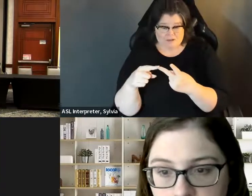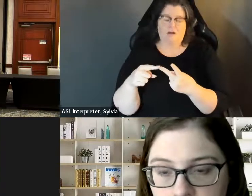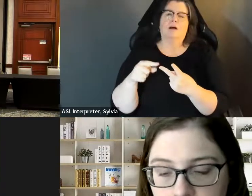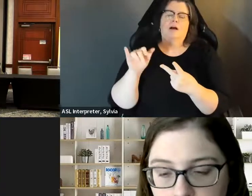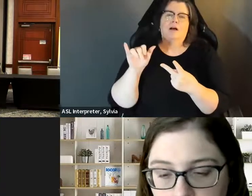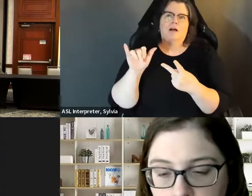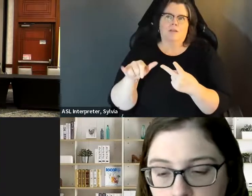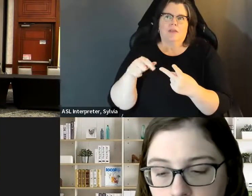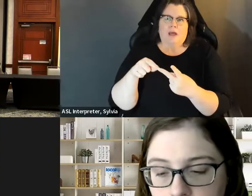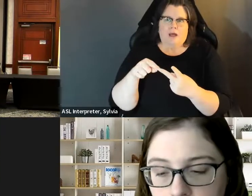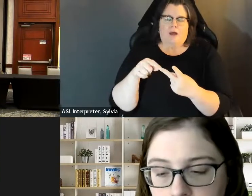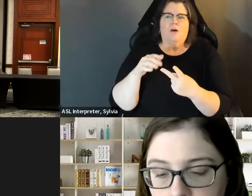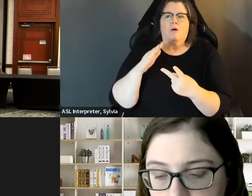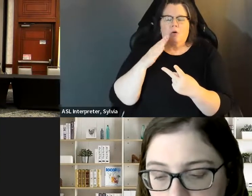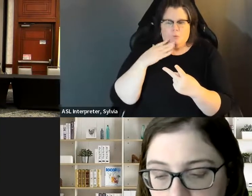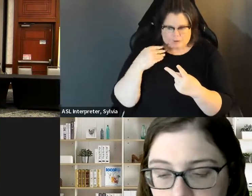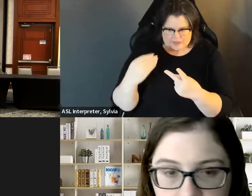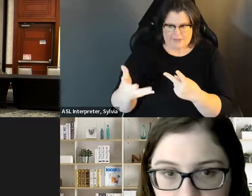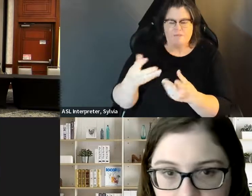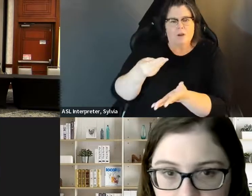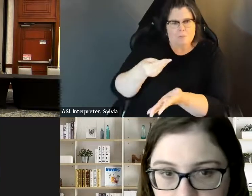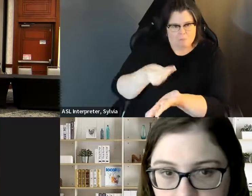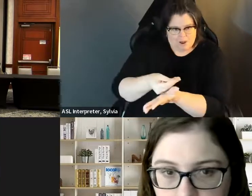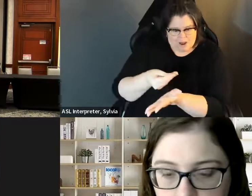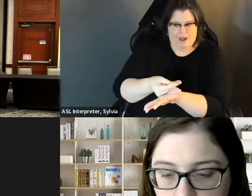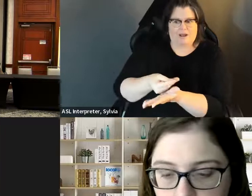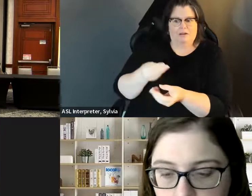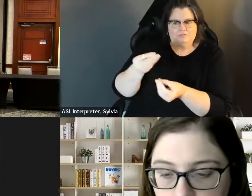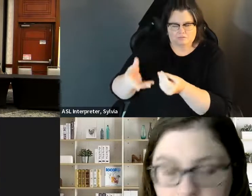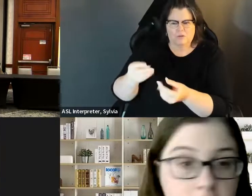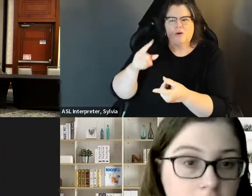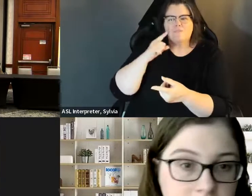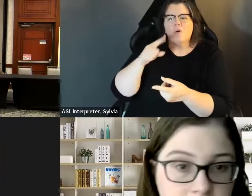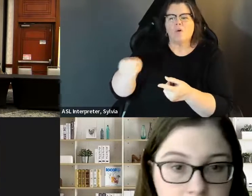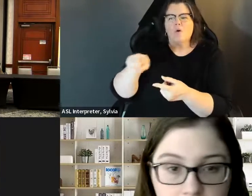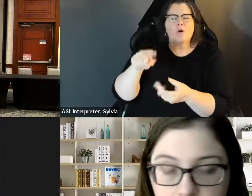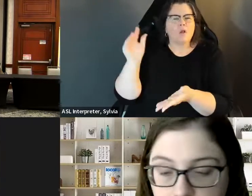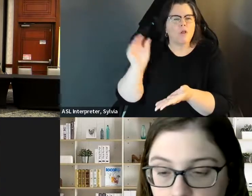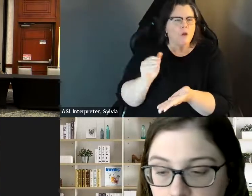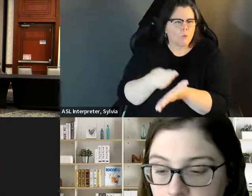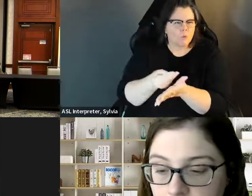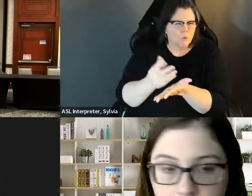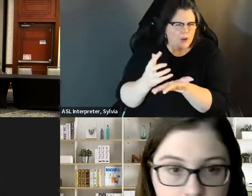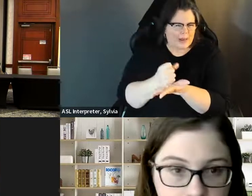one is Senate bill 4595. The one I mentioned on social security is 4597 but that would provide funds to lower